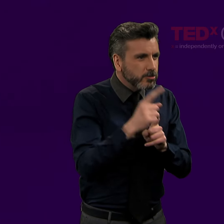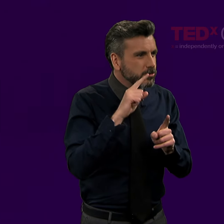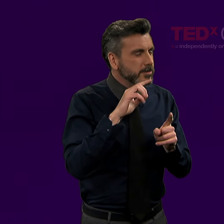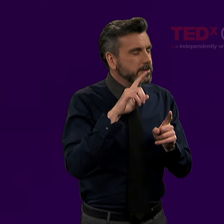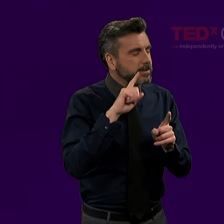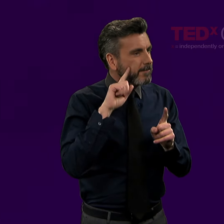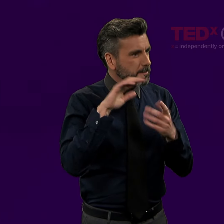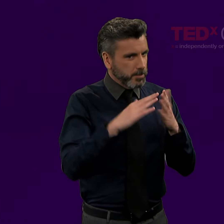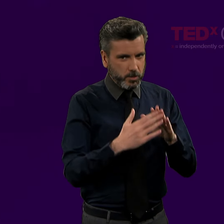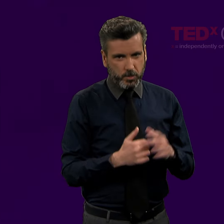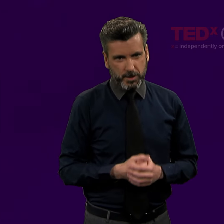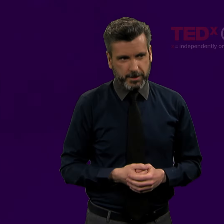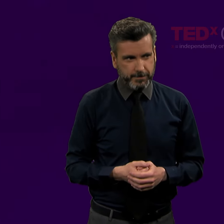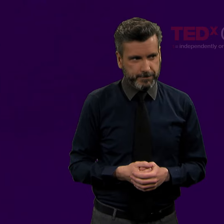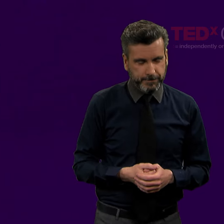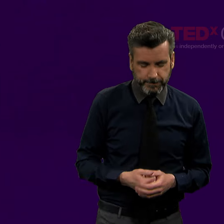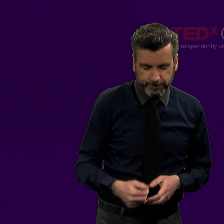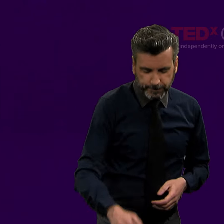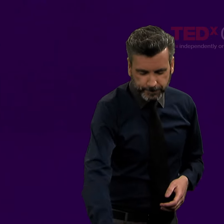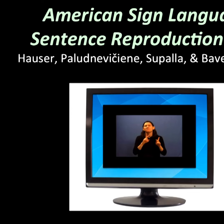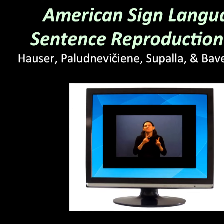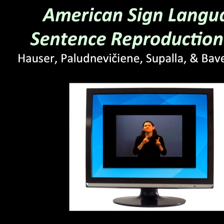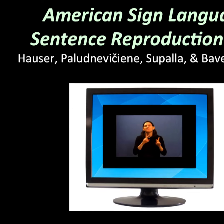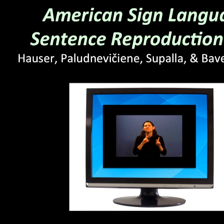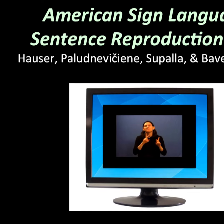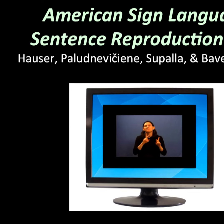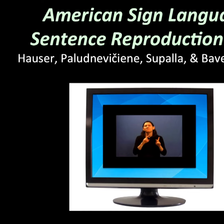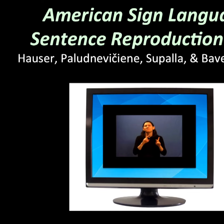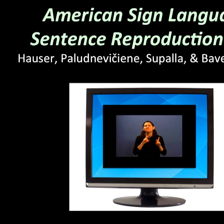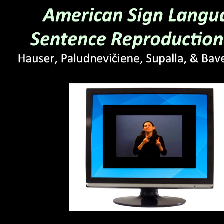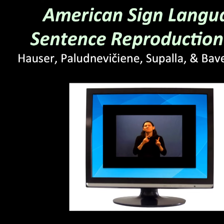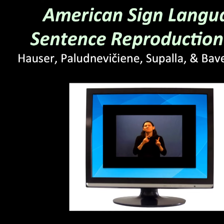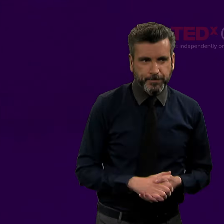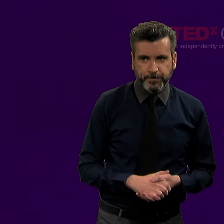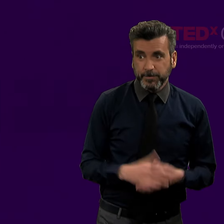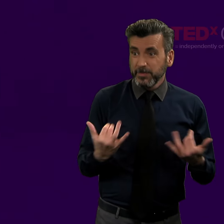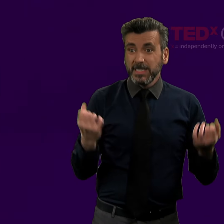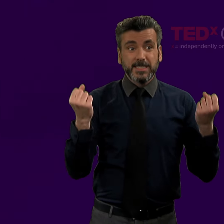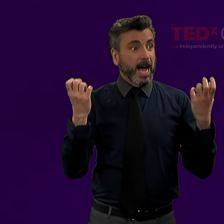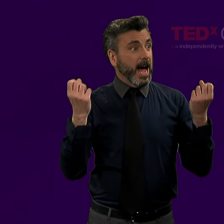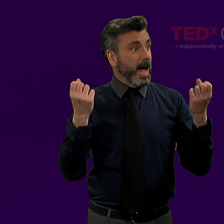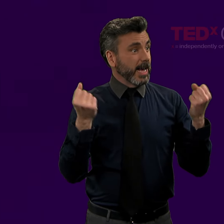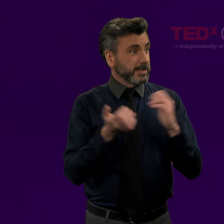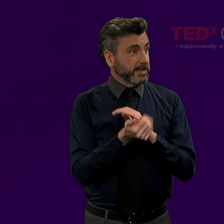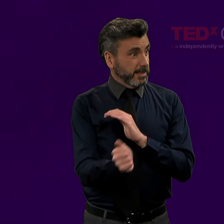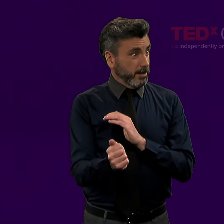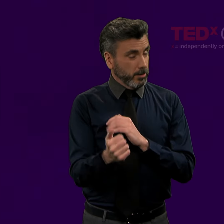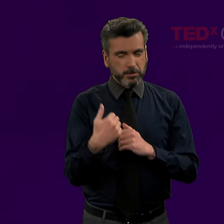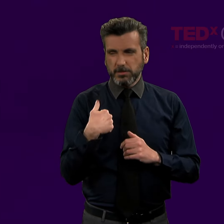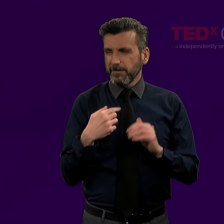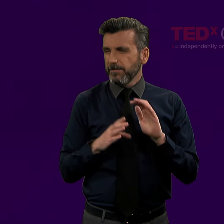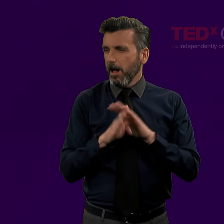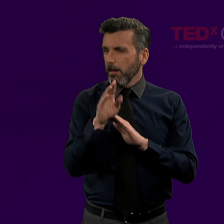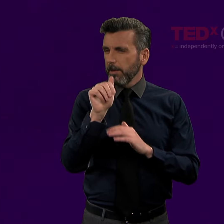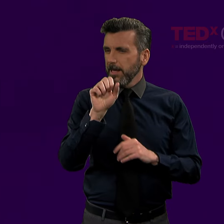[American Sign Language Sentence Reproduction Test Hauser, Paludneviciene, Supalla, & Bavelier, 2008] We were also interested in looking at sign skills.